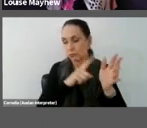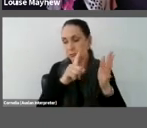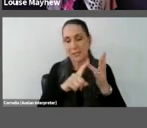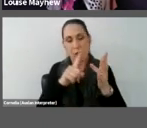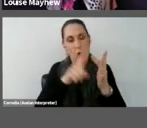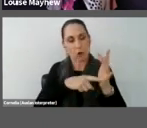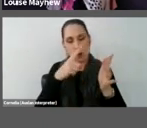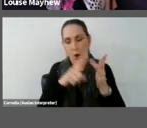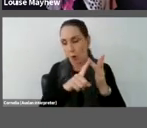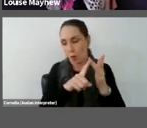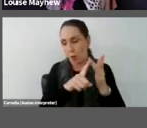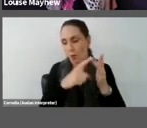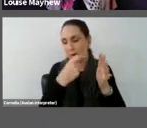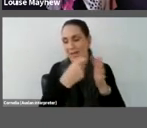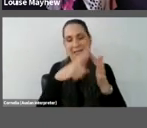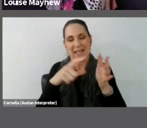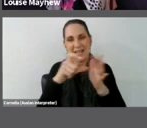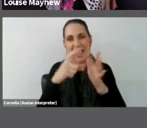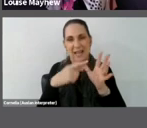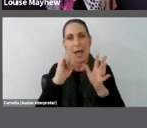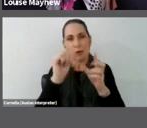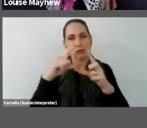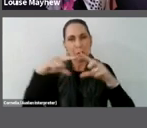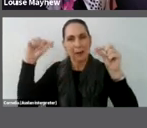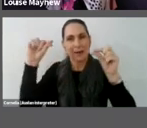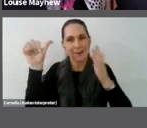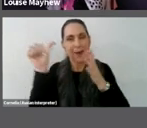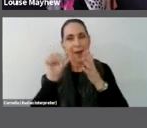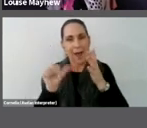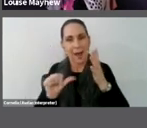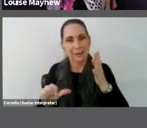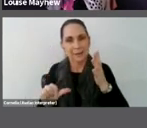interested in sound light and data.